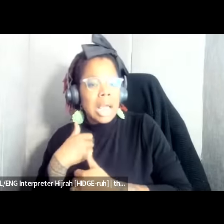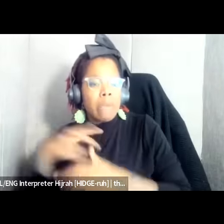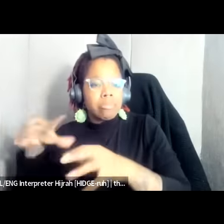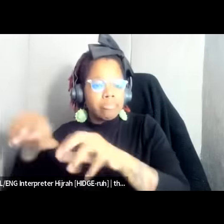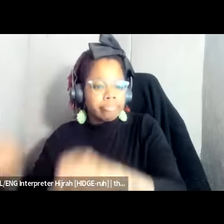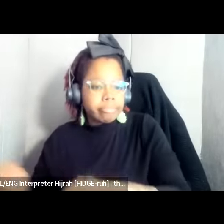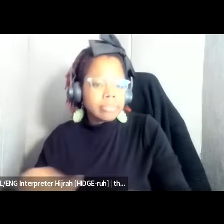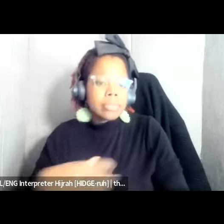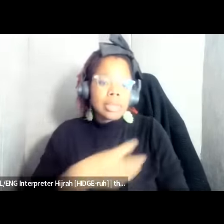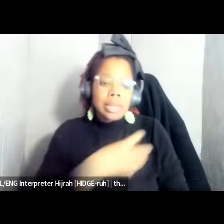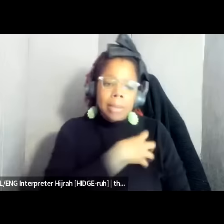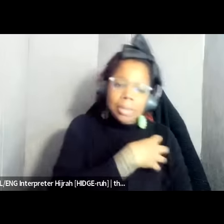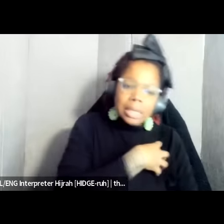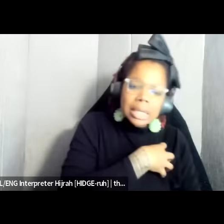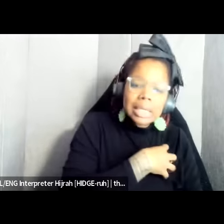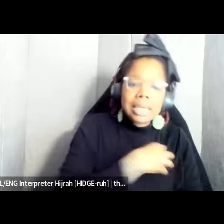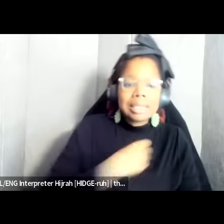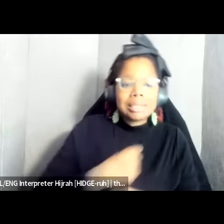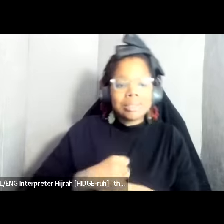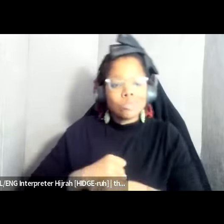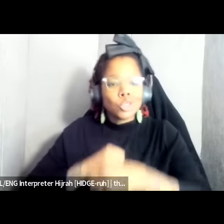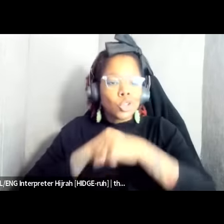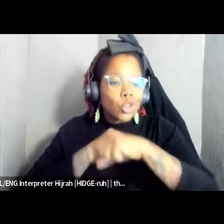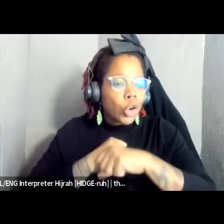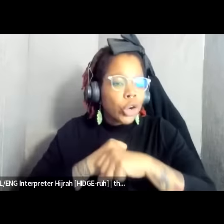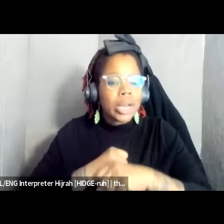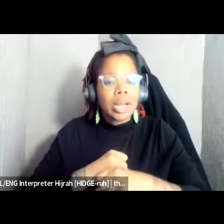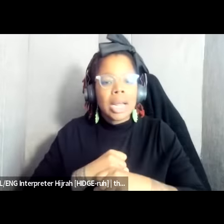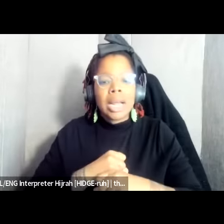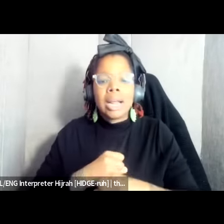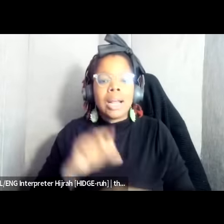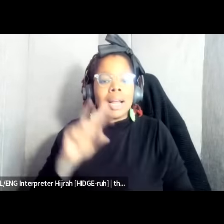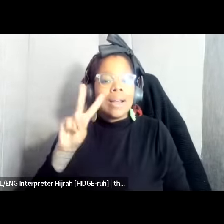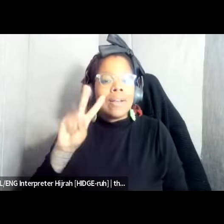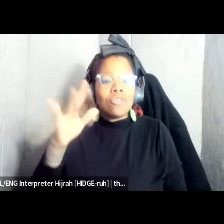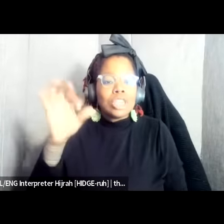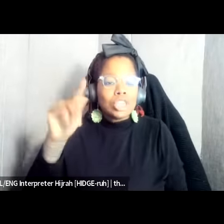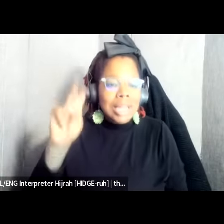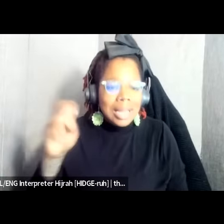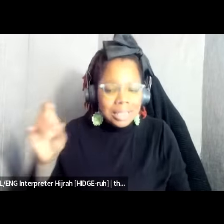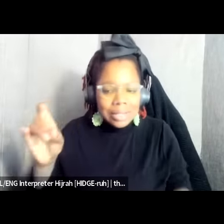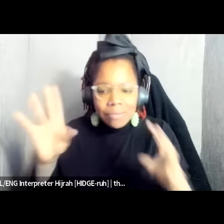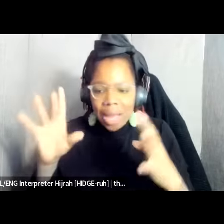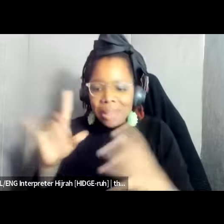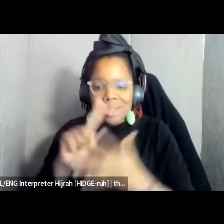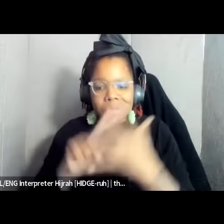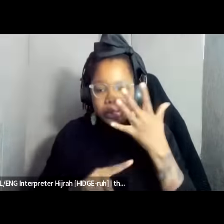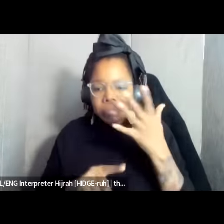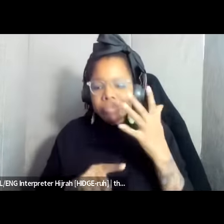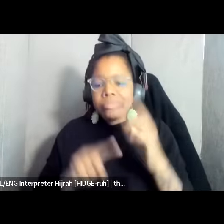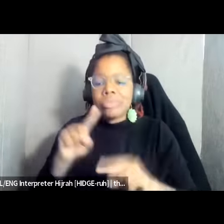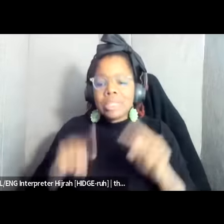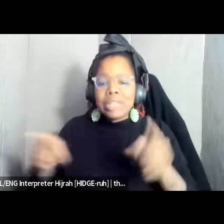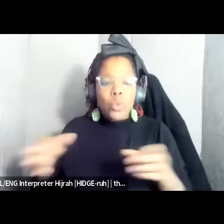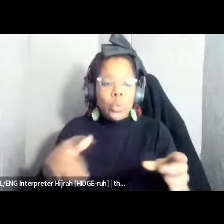Department Security Forces uh vigilante violence and all the ways in which um we are seeing uh